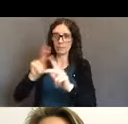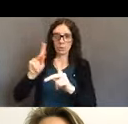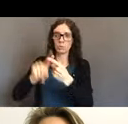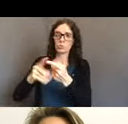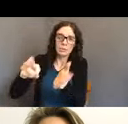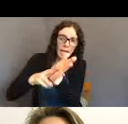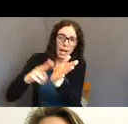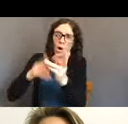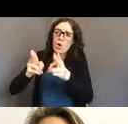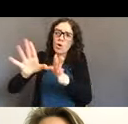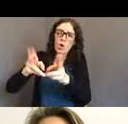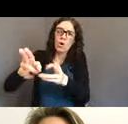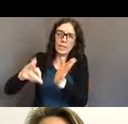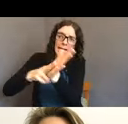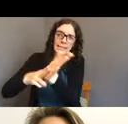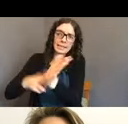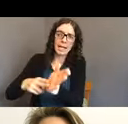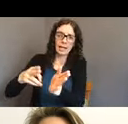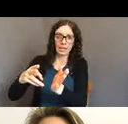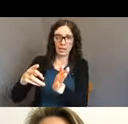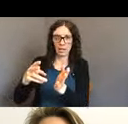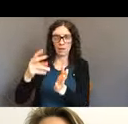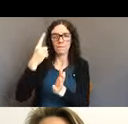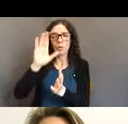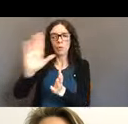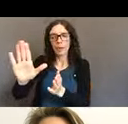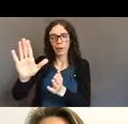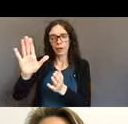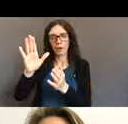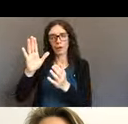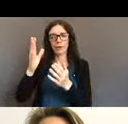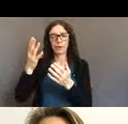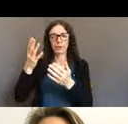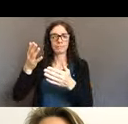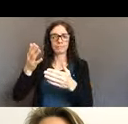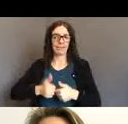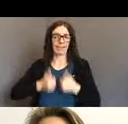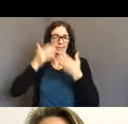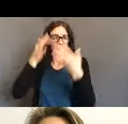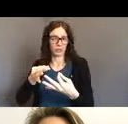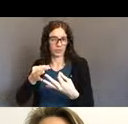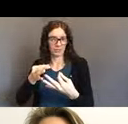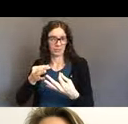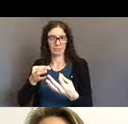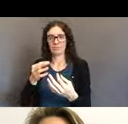whether it's a do not resuscitate order, or whether it's a life sustaining measures order.